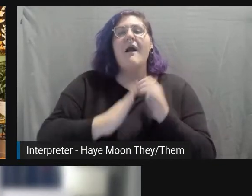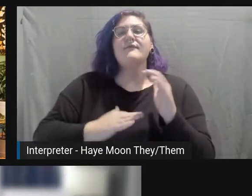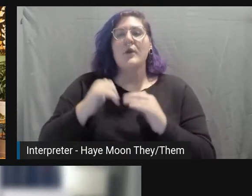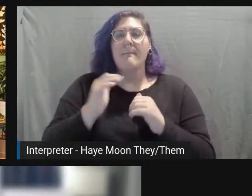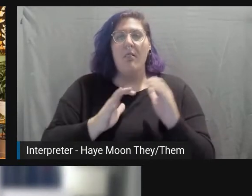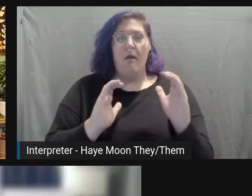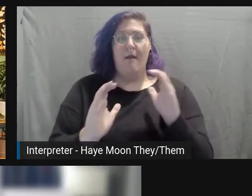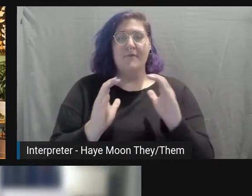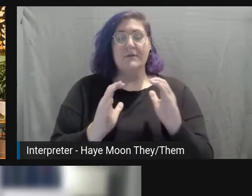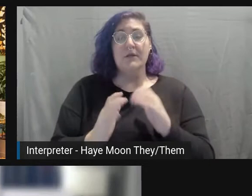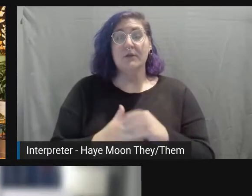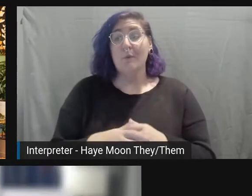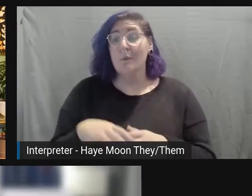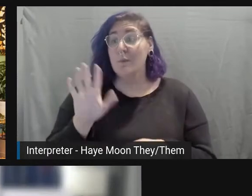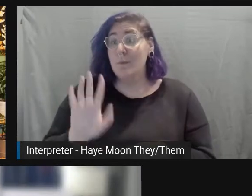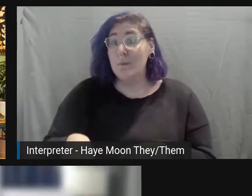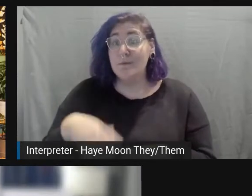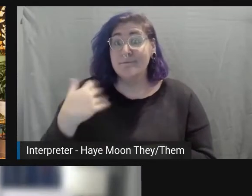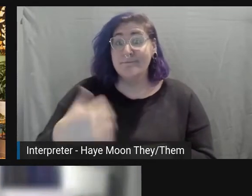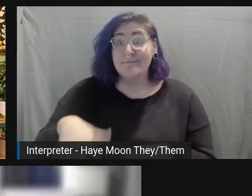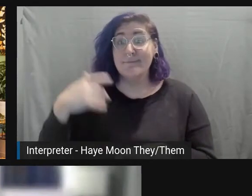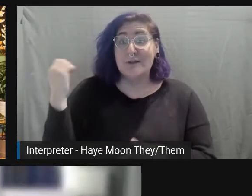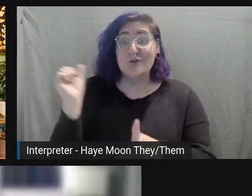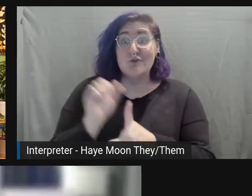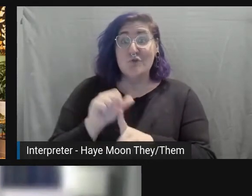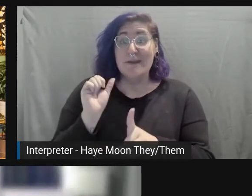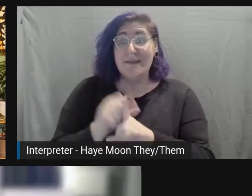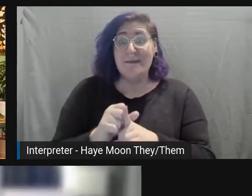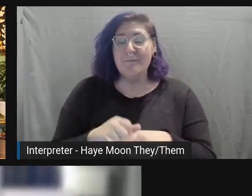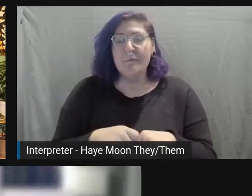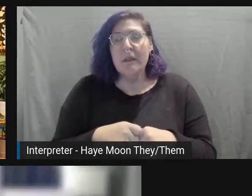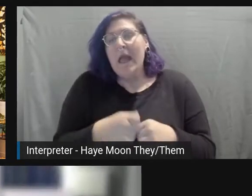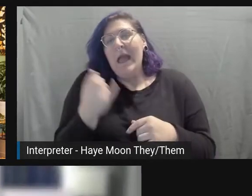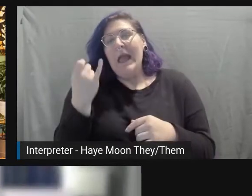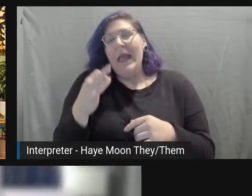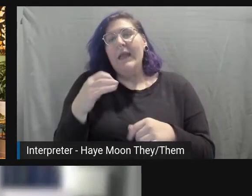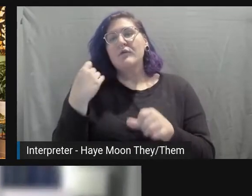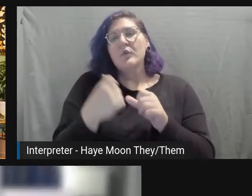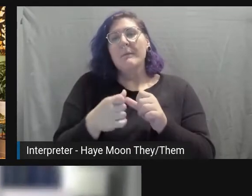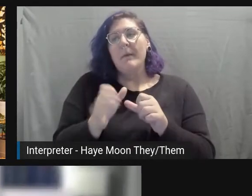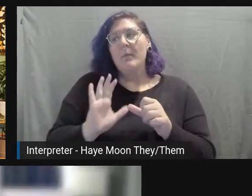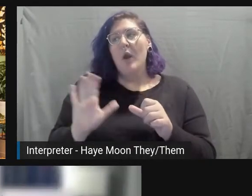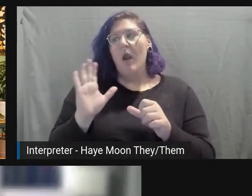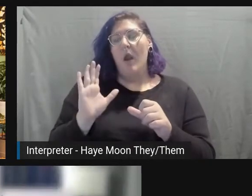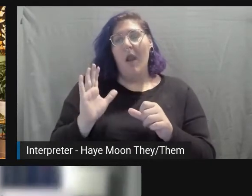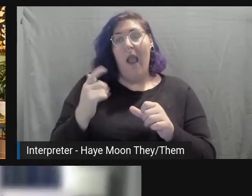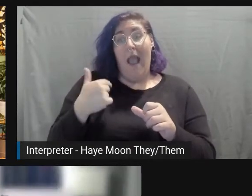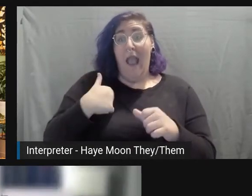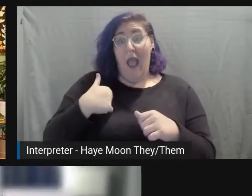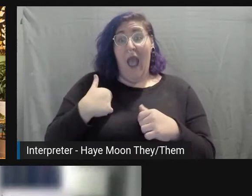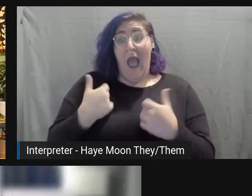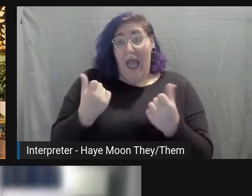That's a tricky one, but if you recall how I did it in this conversation, I was saying